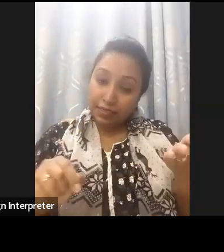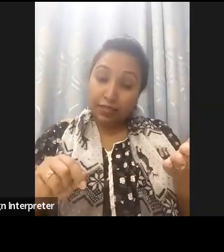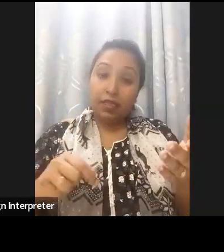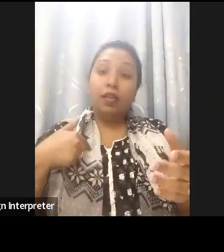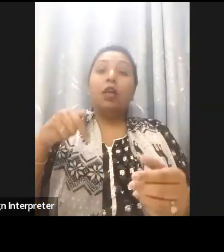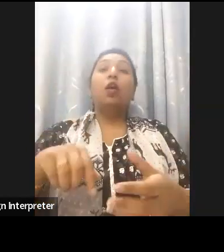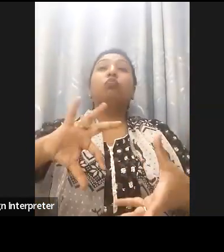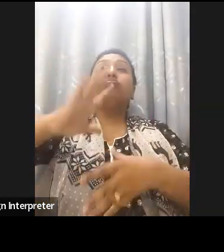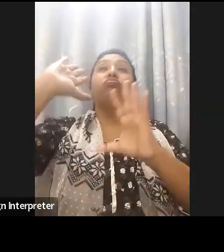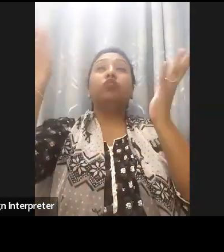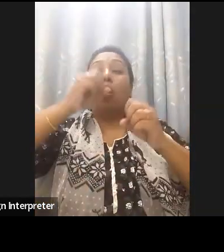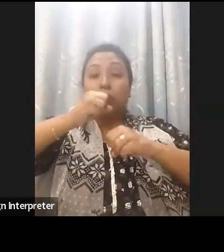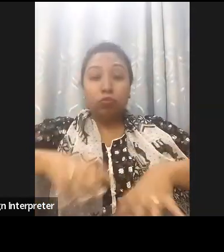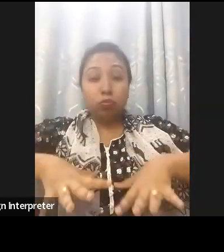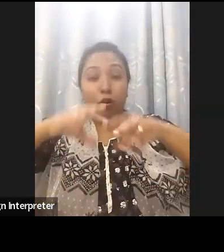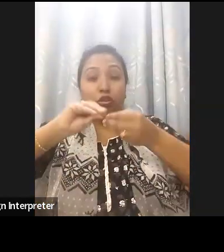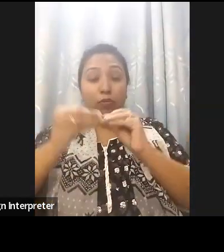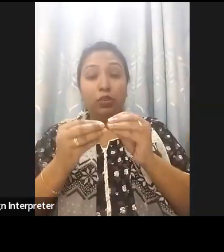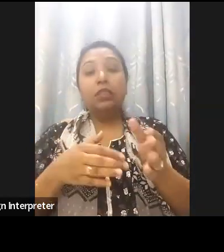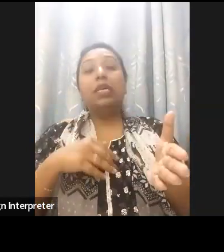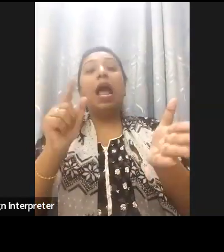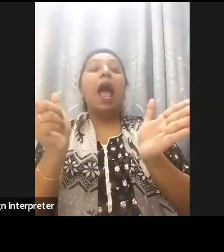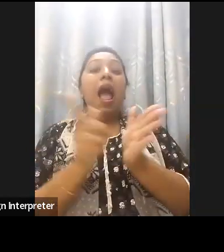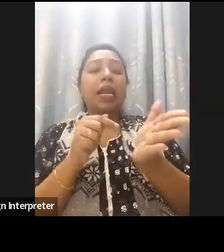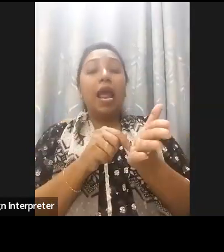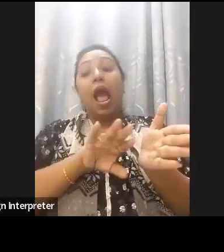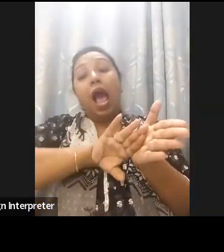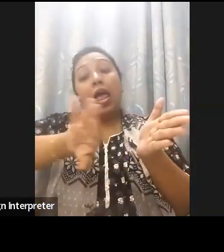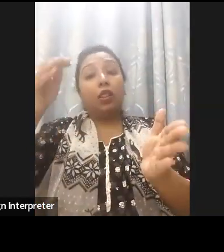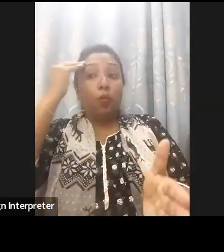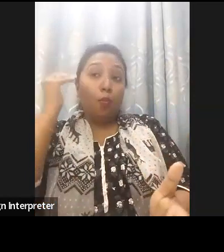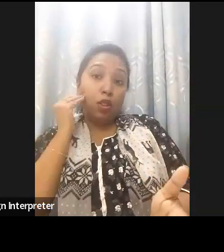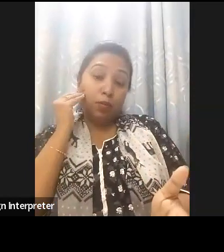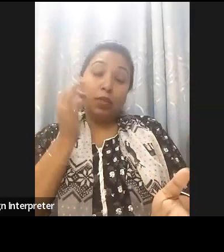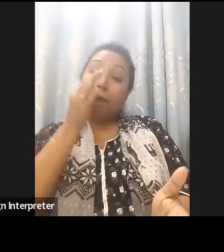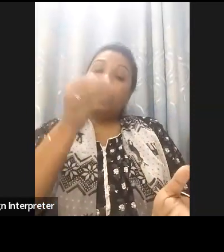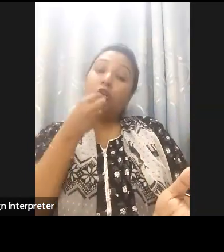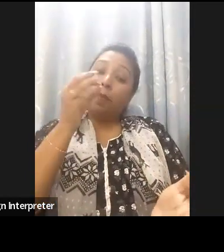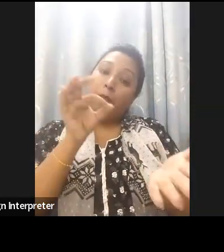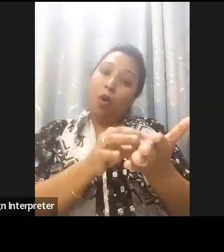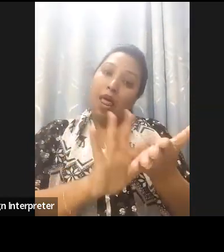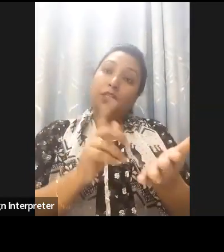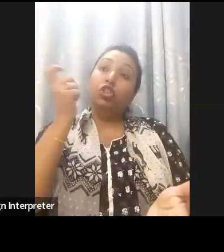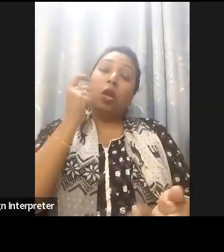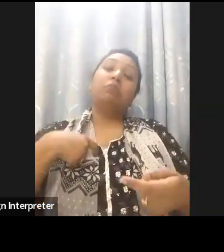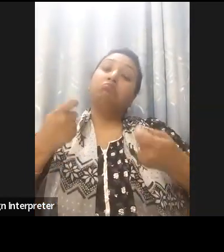disability inclusion so this is really remarkable commitment by the government. The third commitment